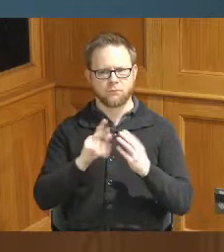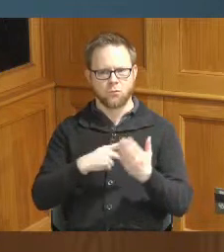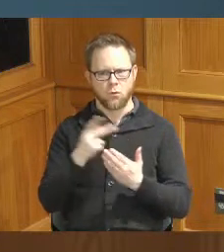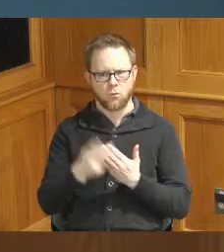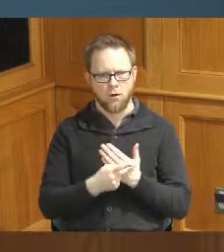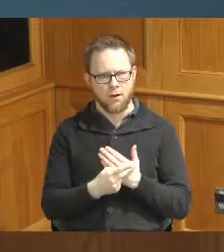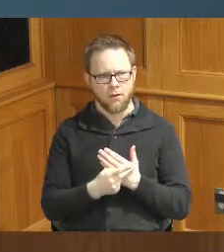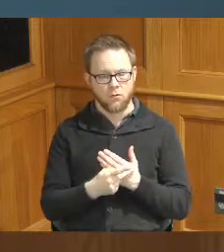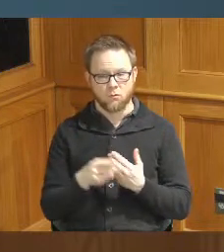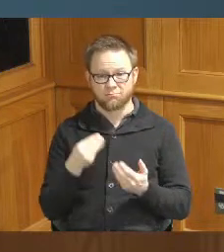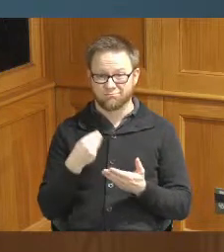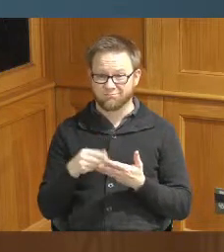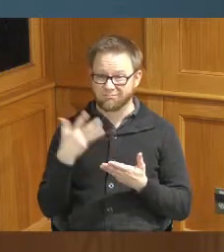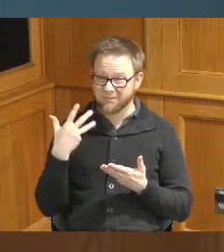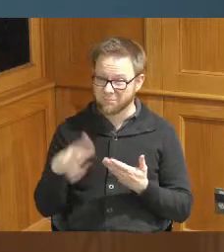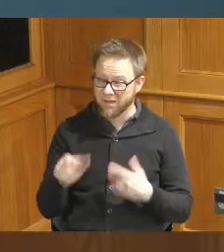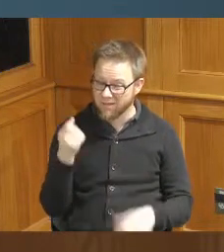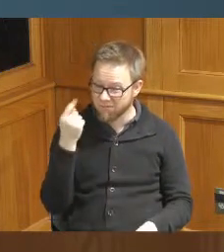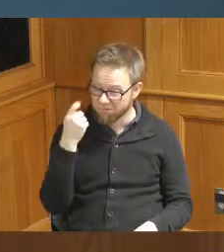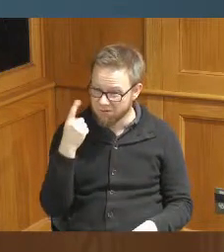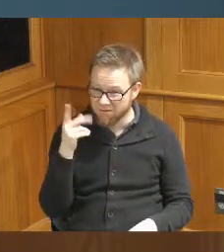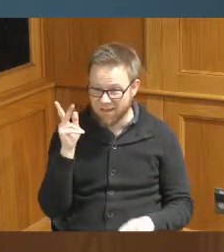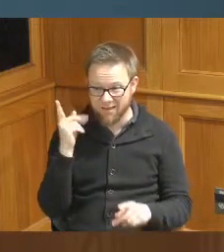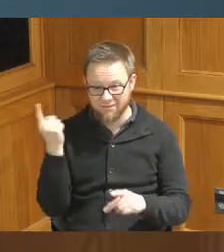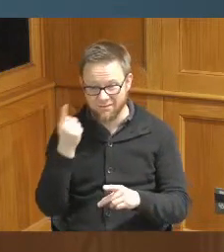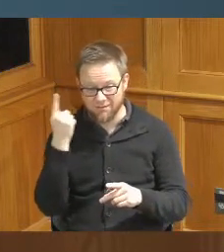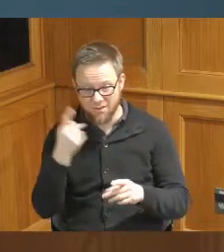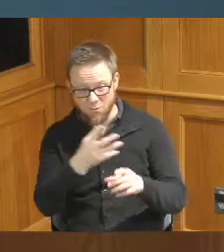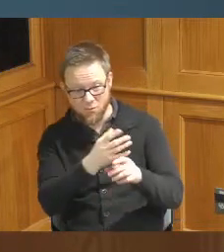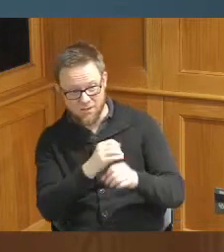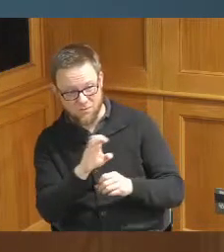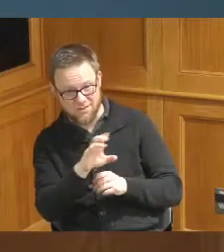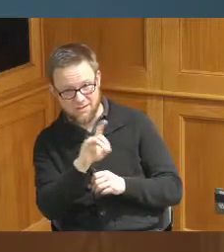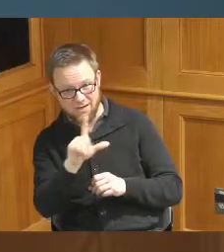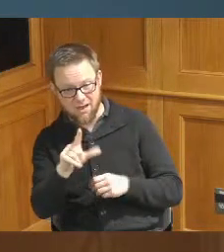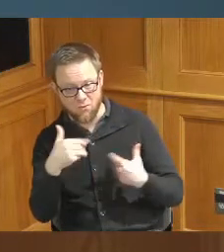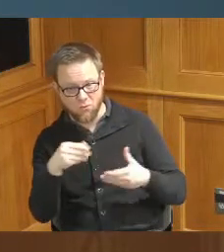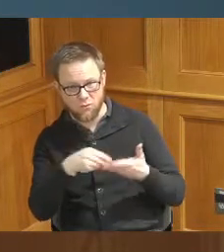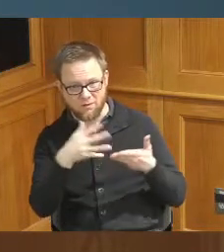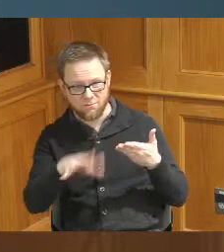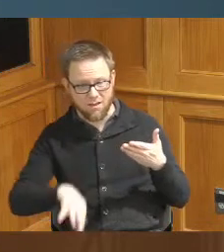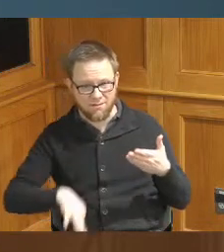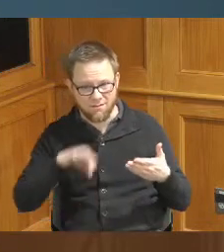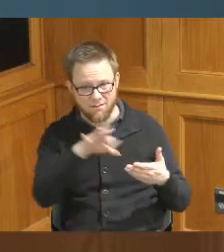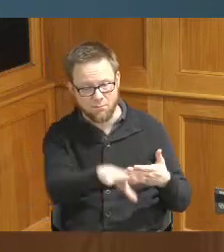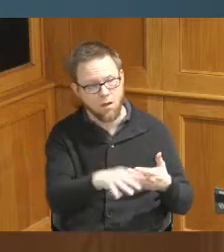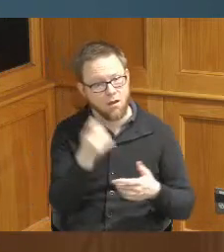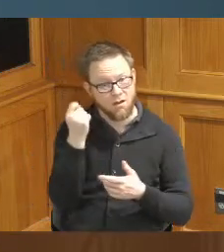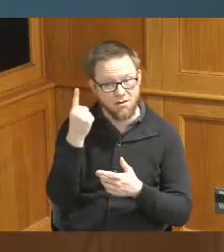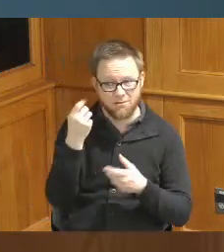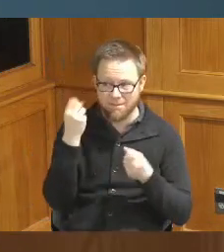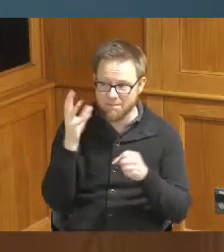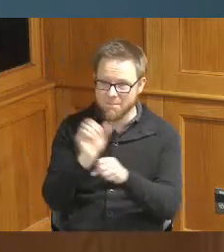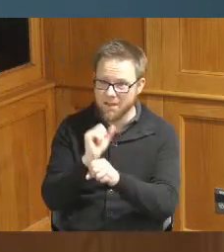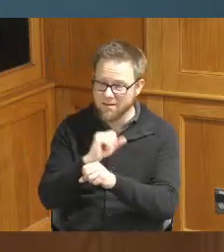very expensive to get to CDL license at the same time there's a lot of jobs available so people